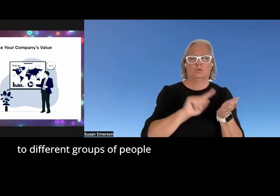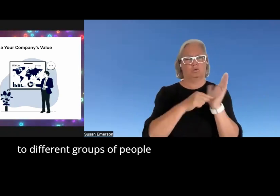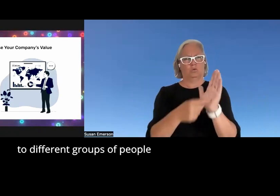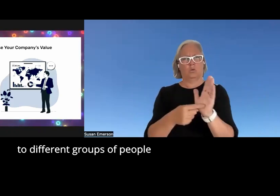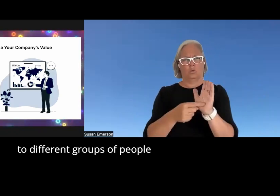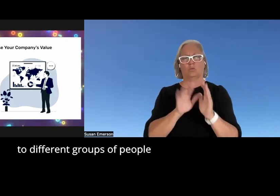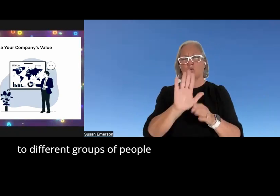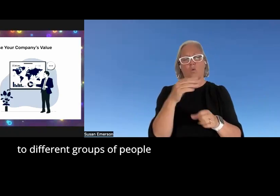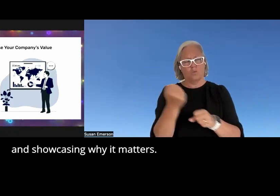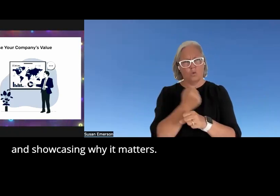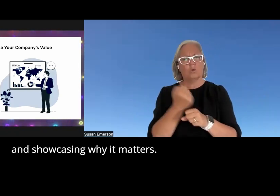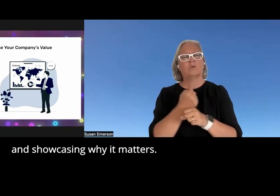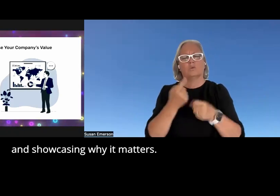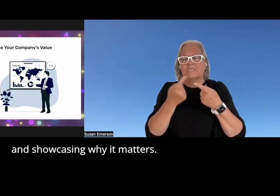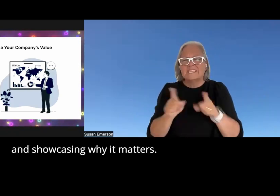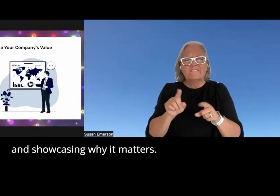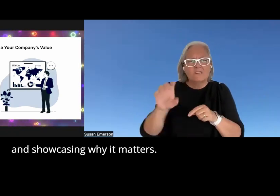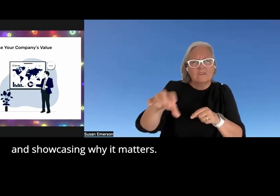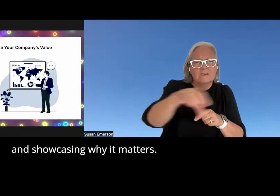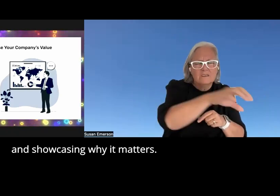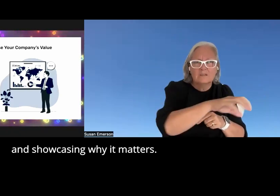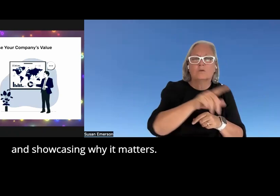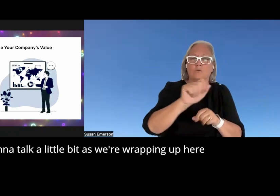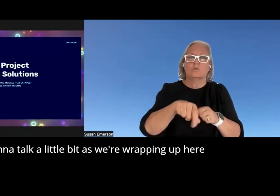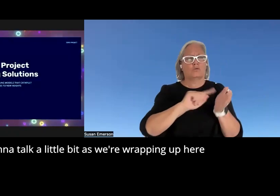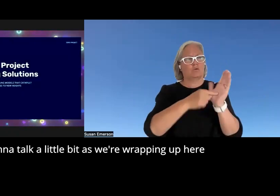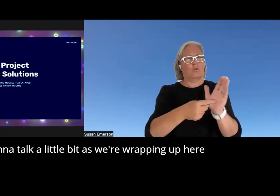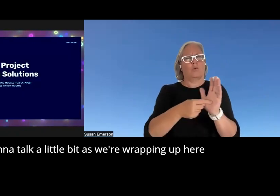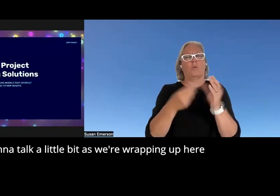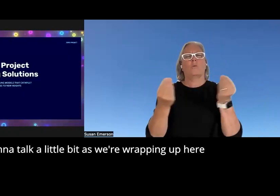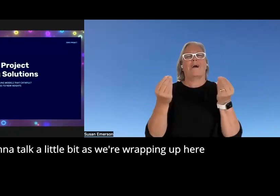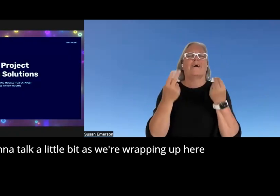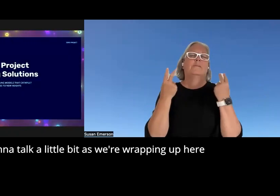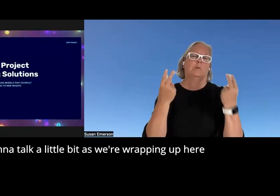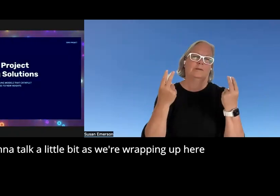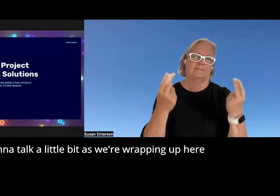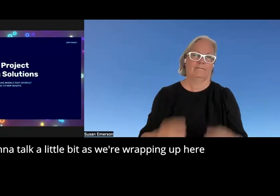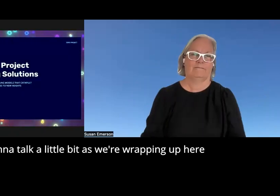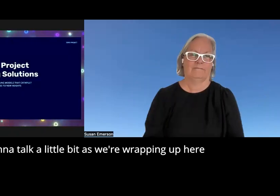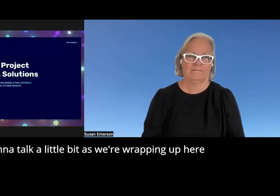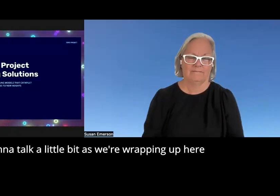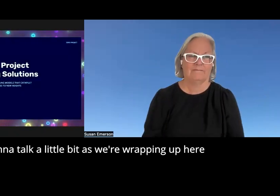different groups of people and showcasing why it matters so I want to talk a little bit as we're